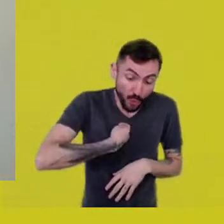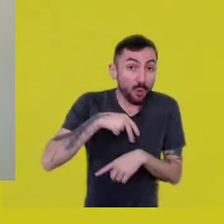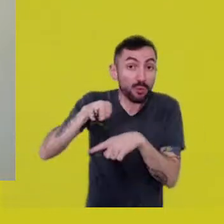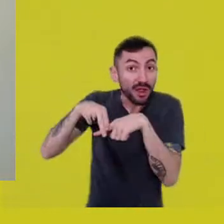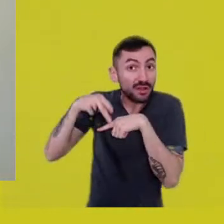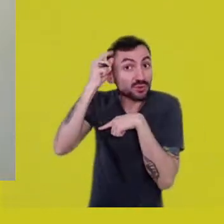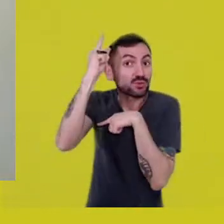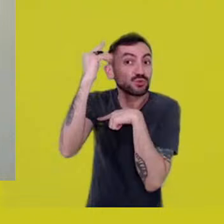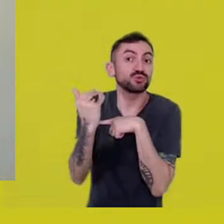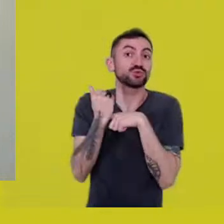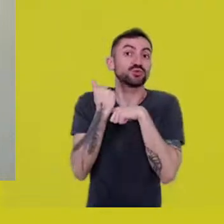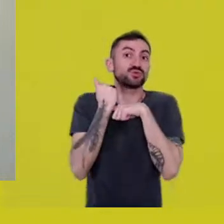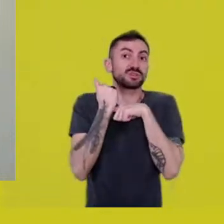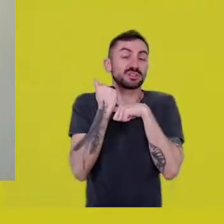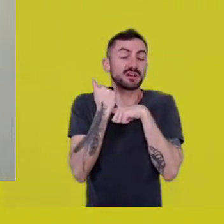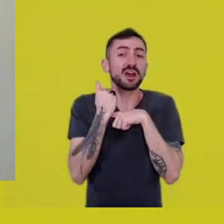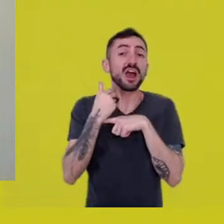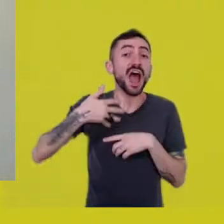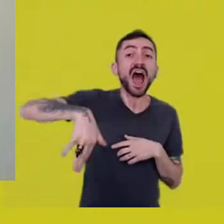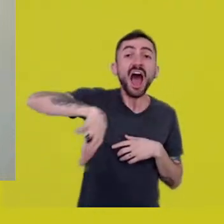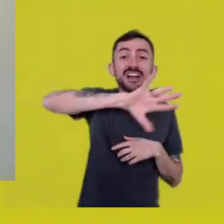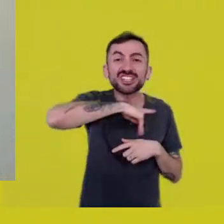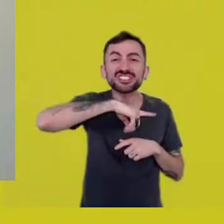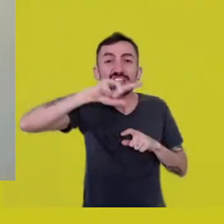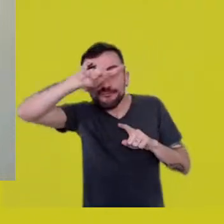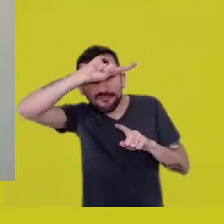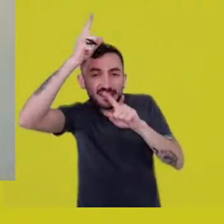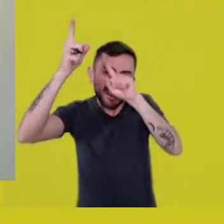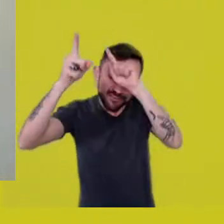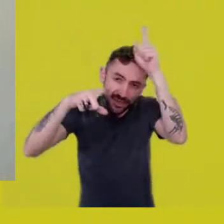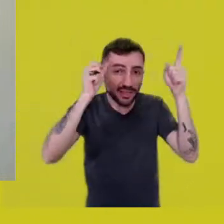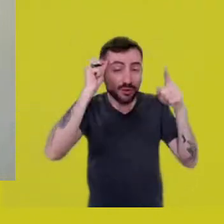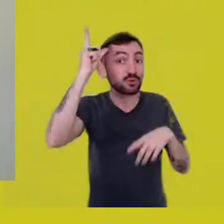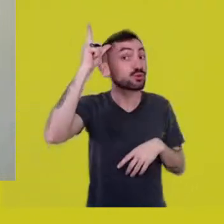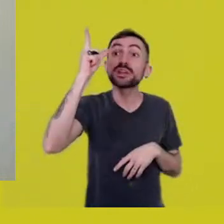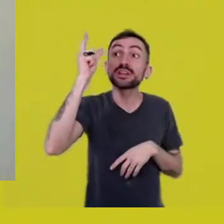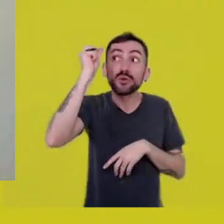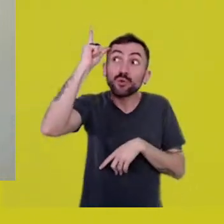that we don’t create culture; that we’re created by it.